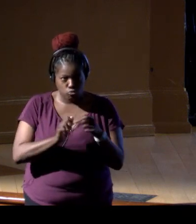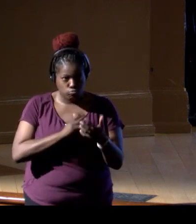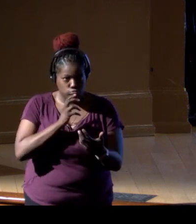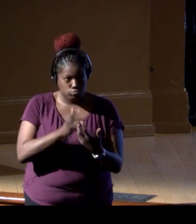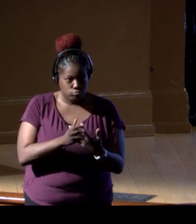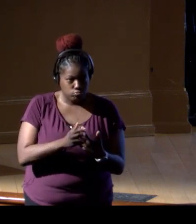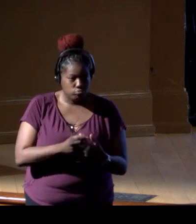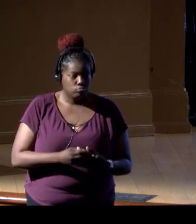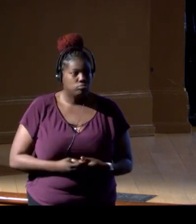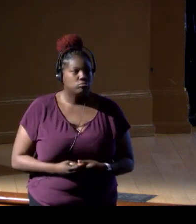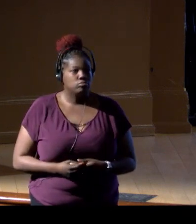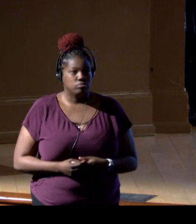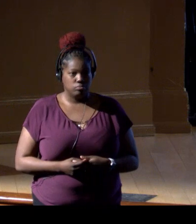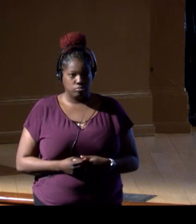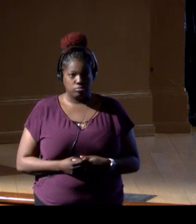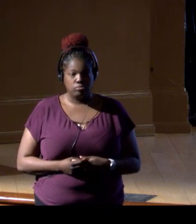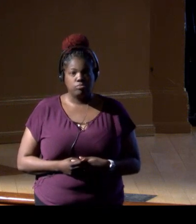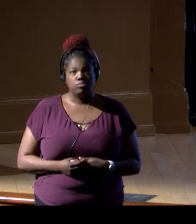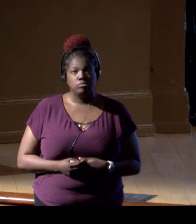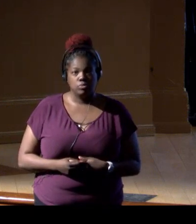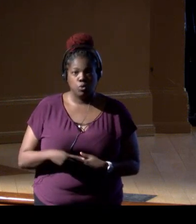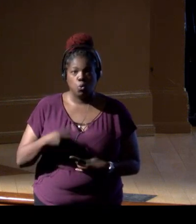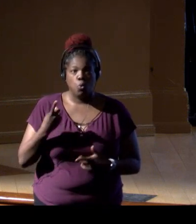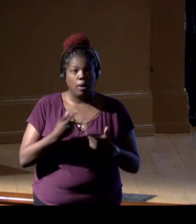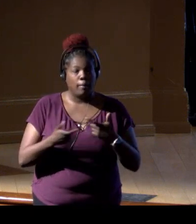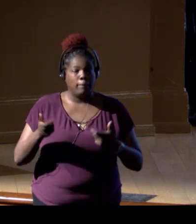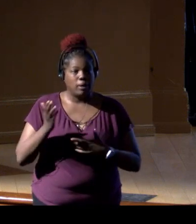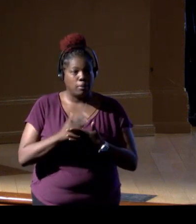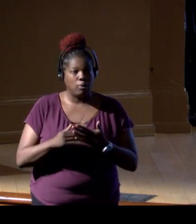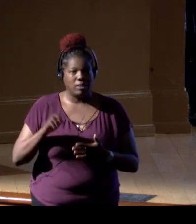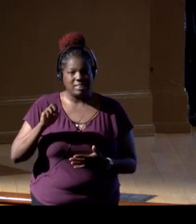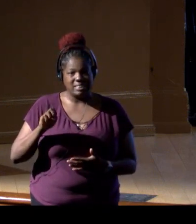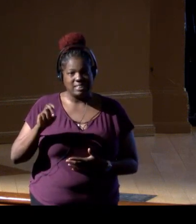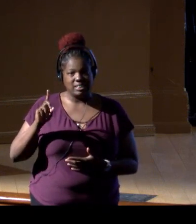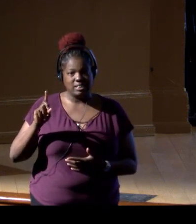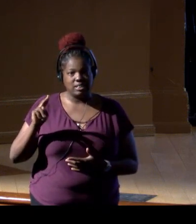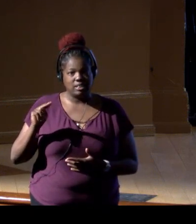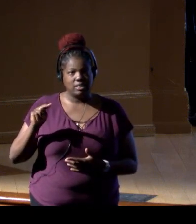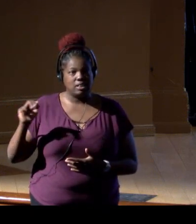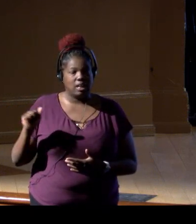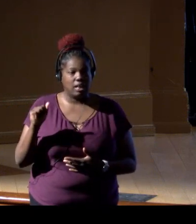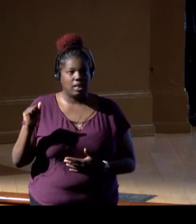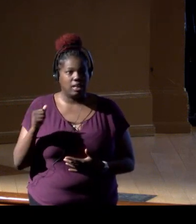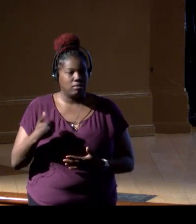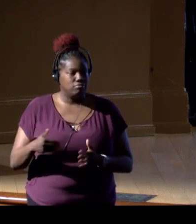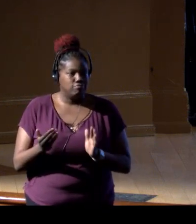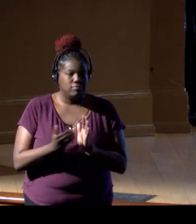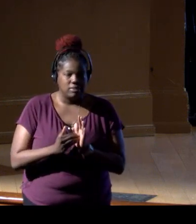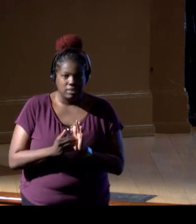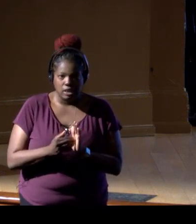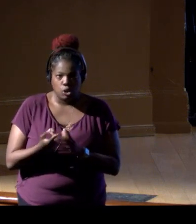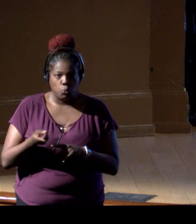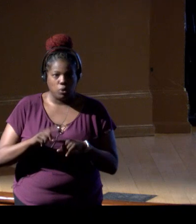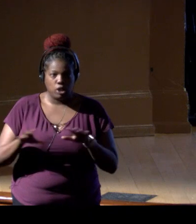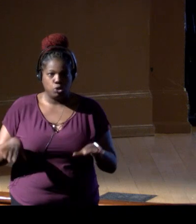and that is, one big part of that is eDNA. But again, we can't really, we can't do this alone.